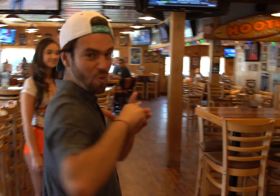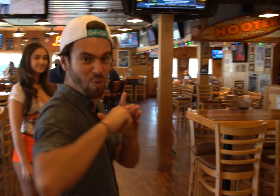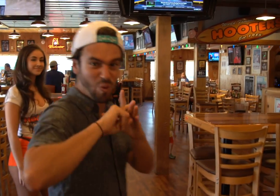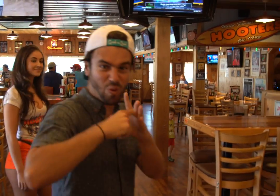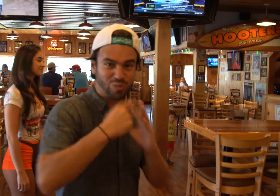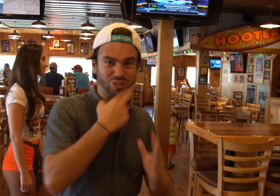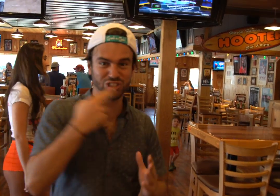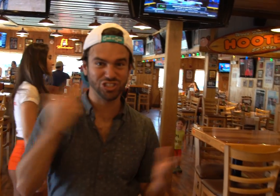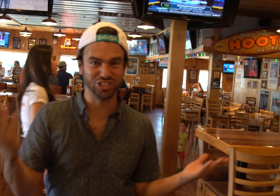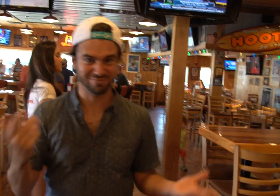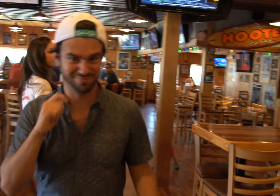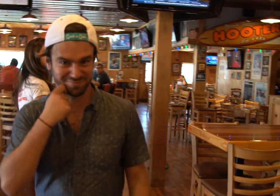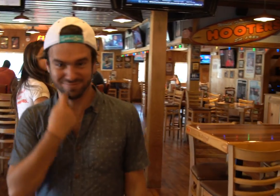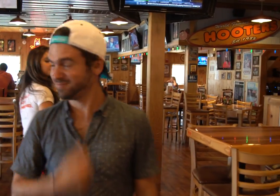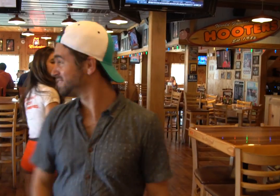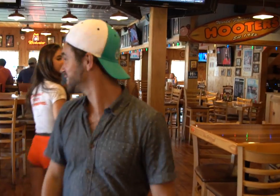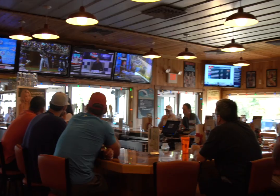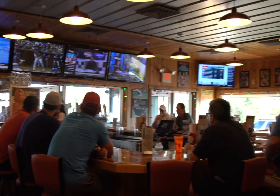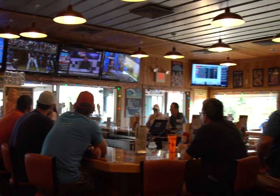This is the original restaurant. Pretty cool.